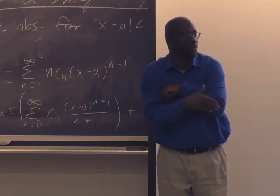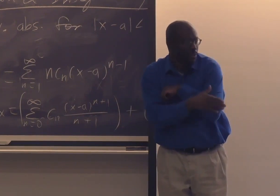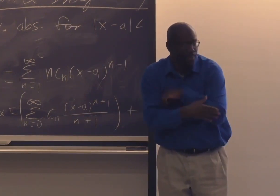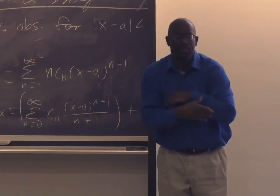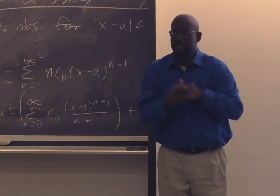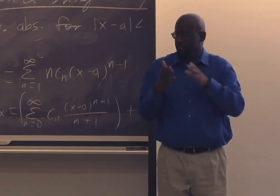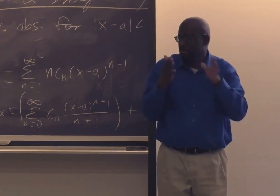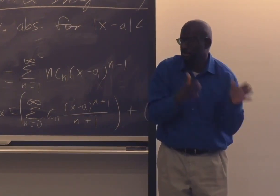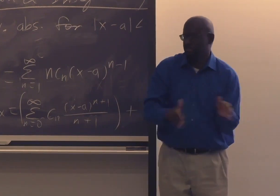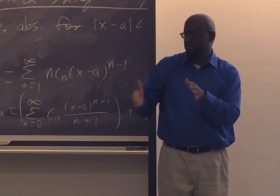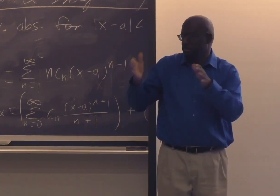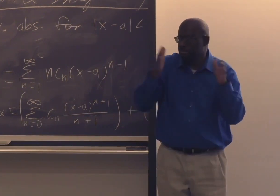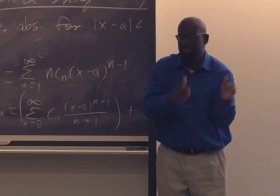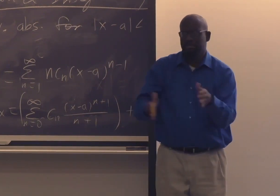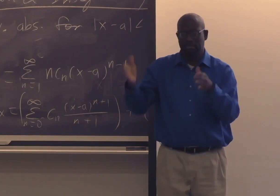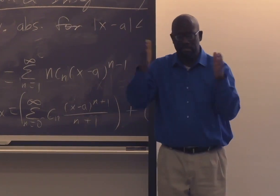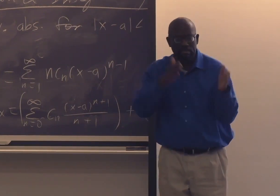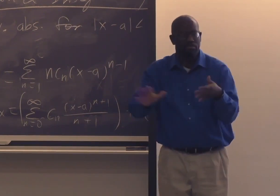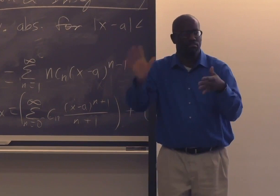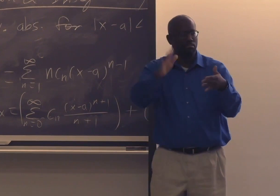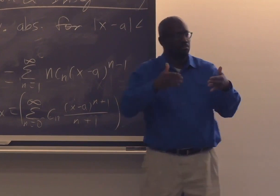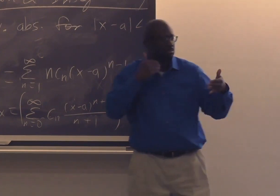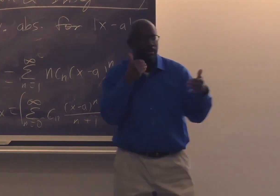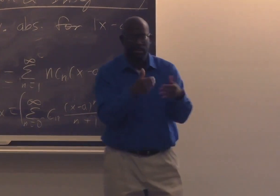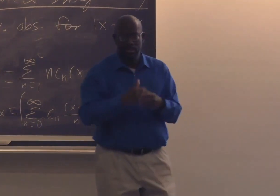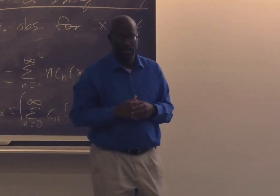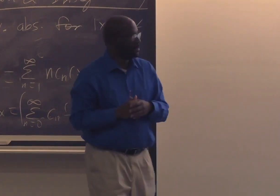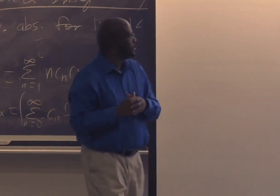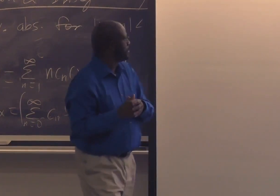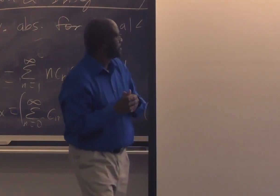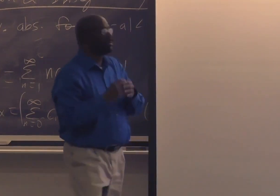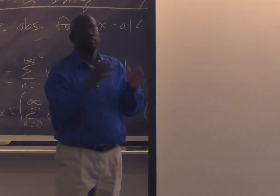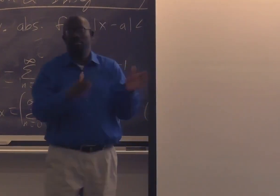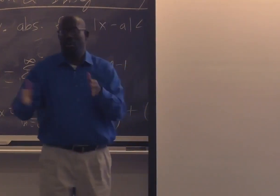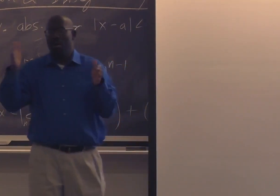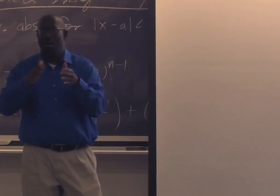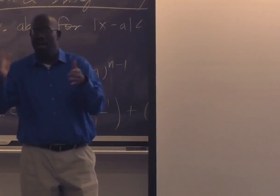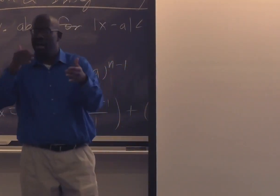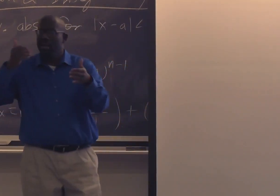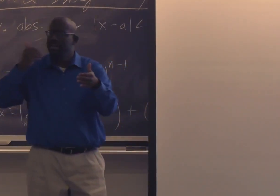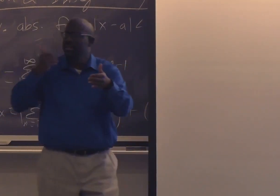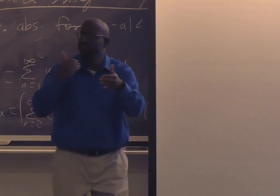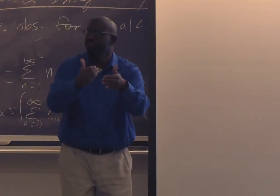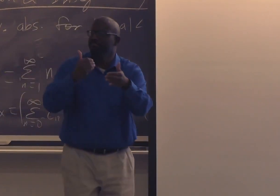to other countries, in all of your planning,